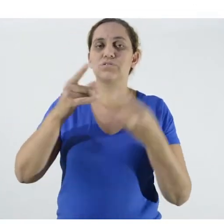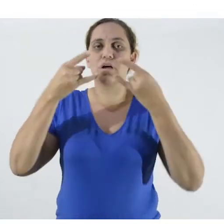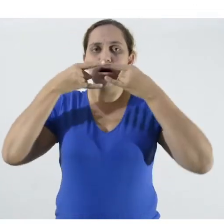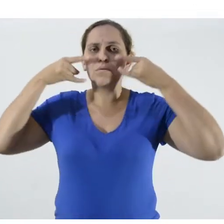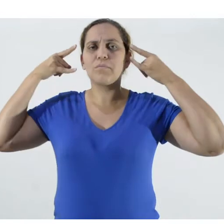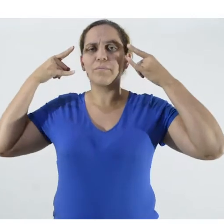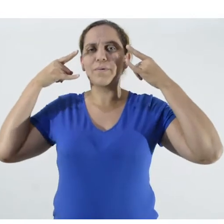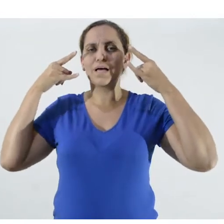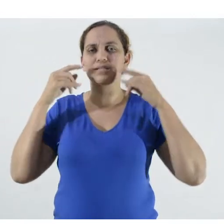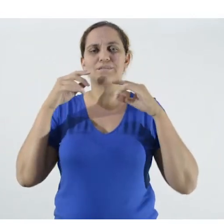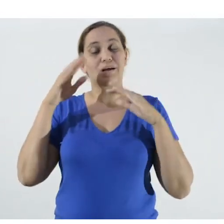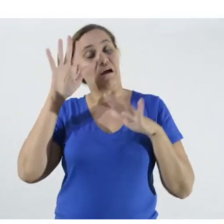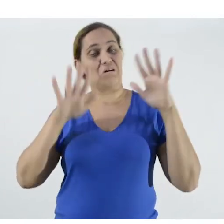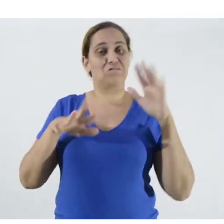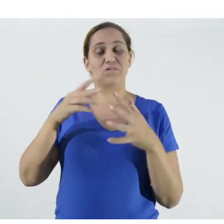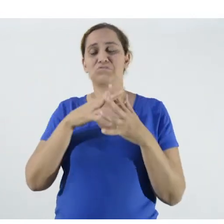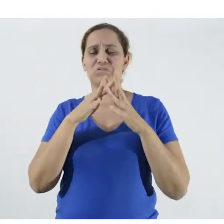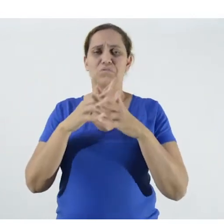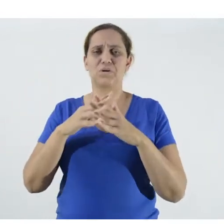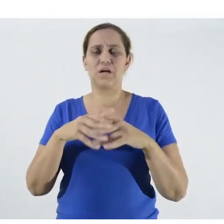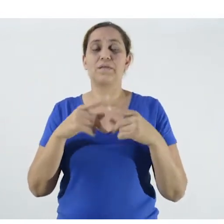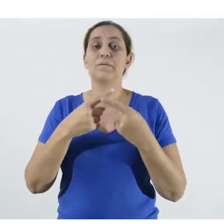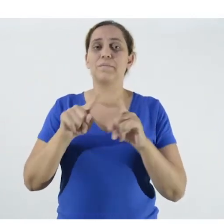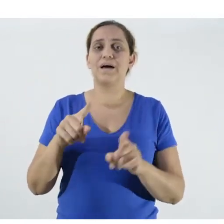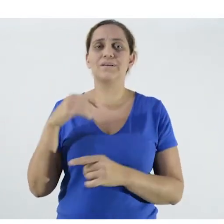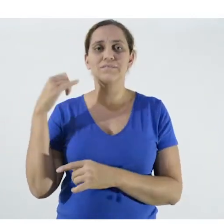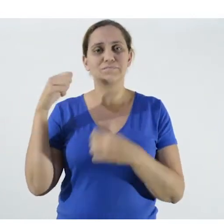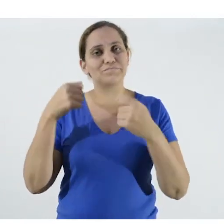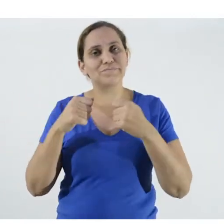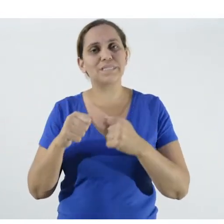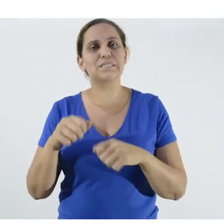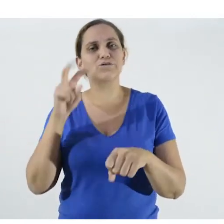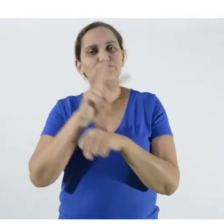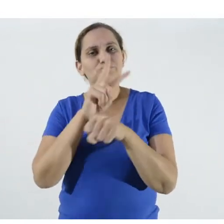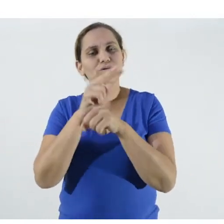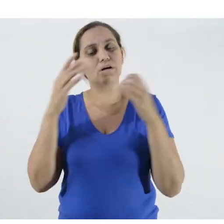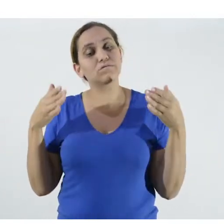you. But there is some care that we need to have with the mask, a little bit